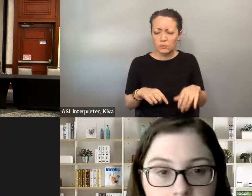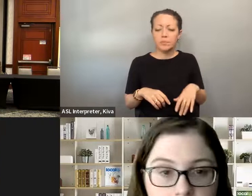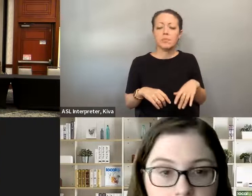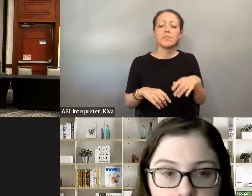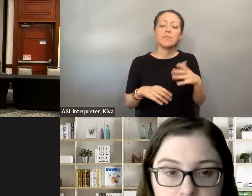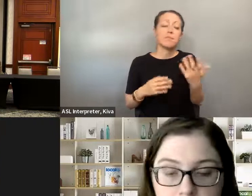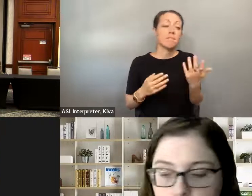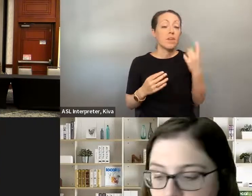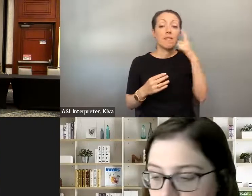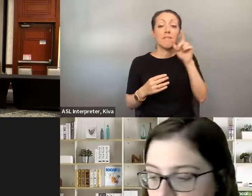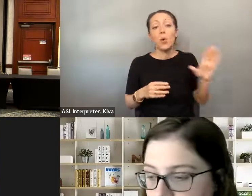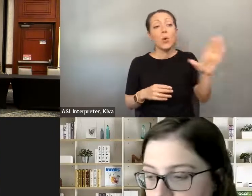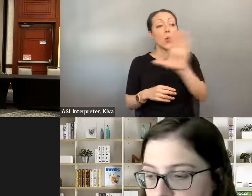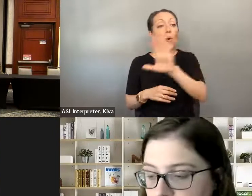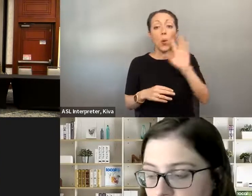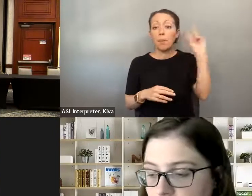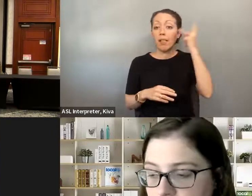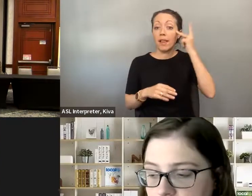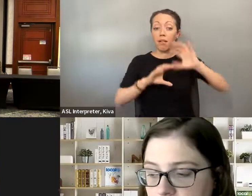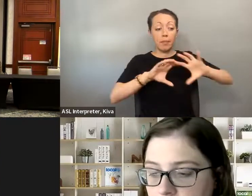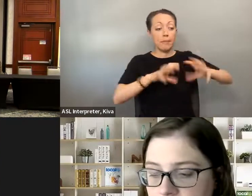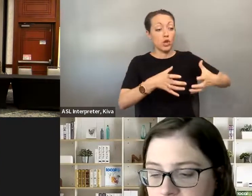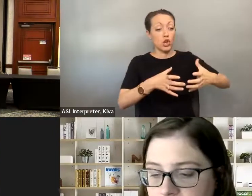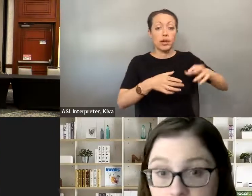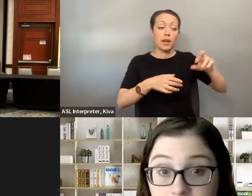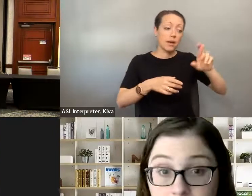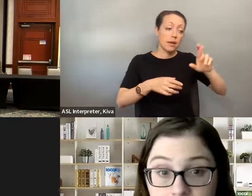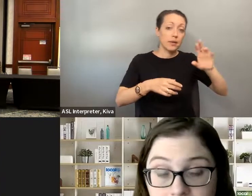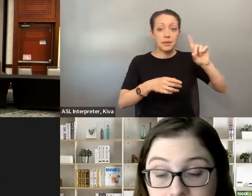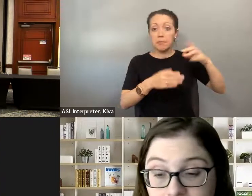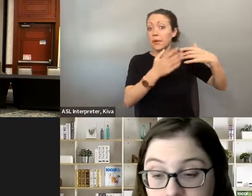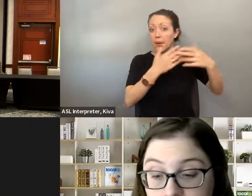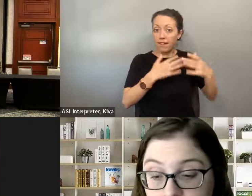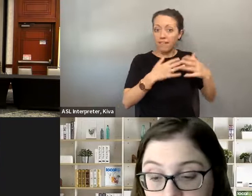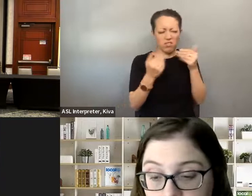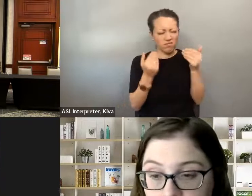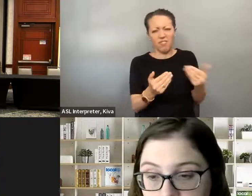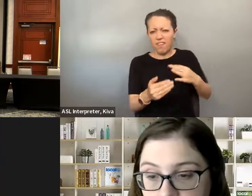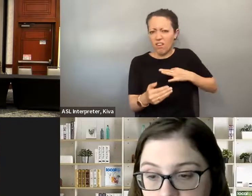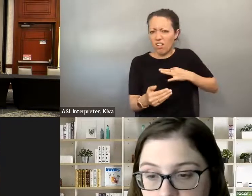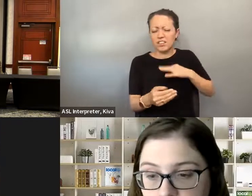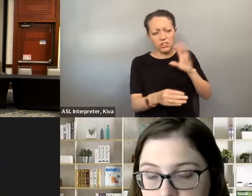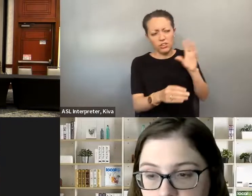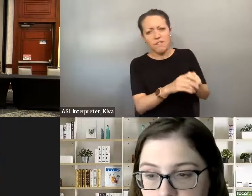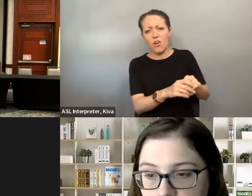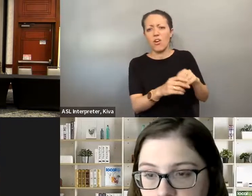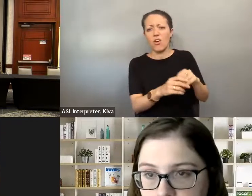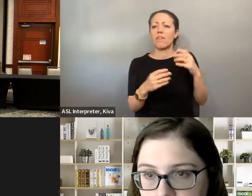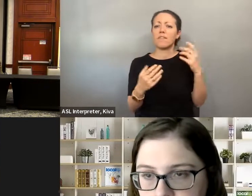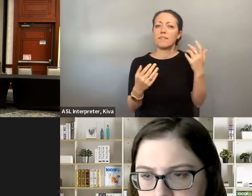communities as well. I'm sure there's probably several in Florida, but getting involved that way or through your political party for example. Those are all really